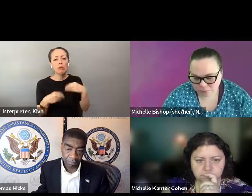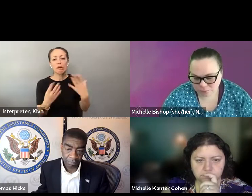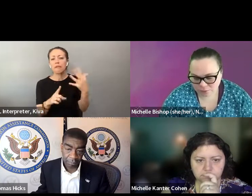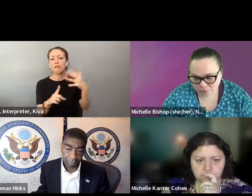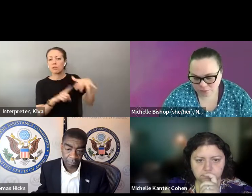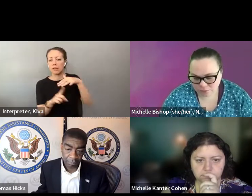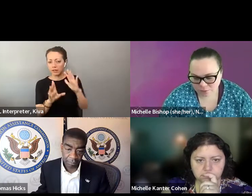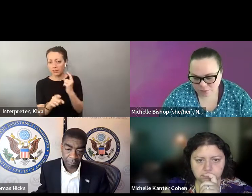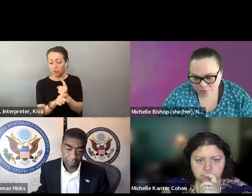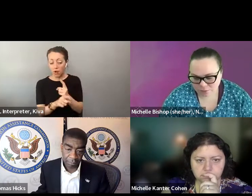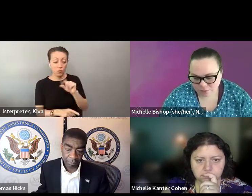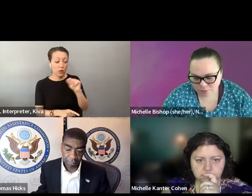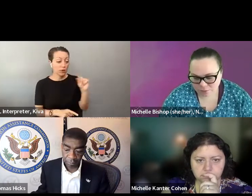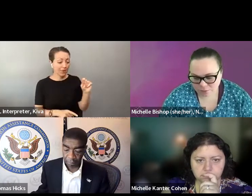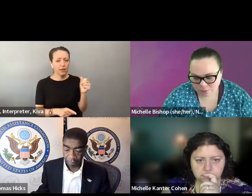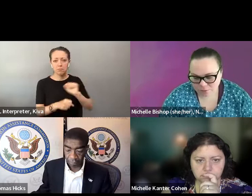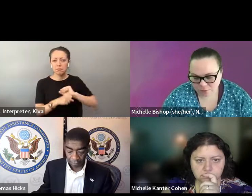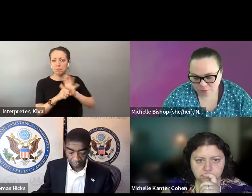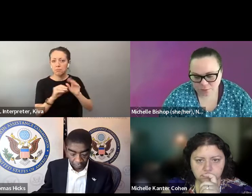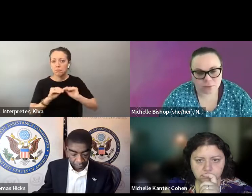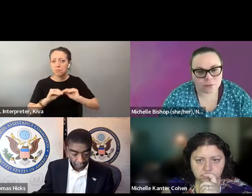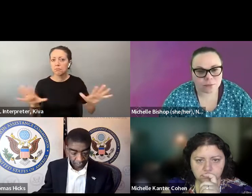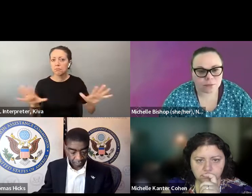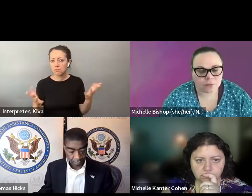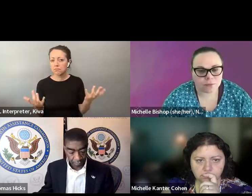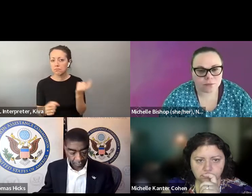So yeah, I guess it's important to take a minute to